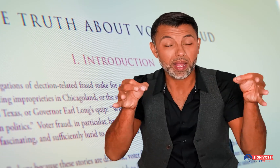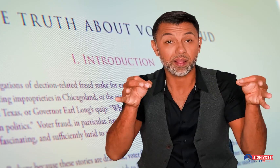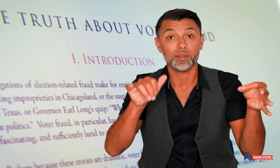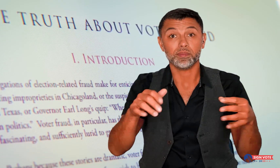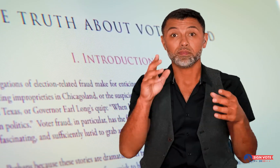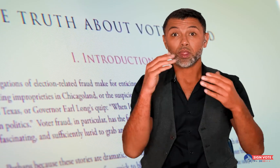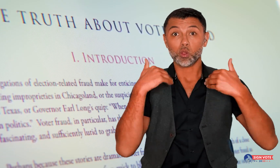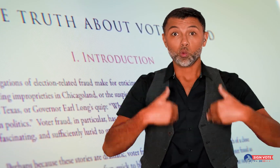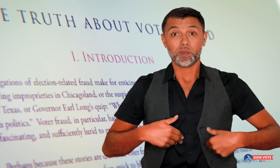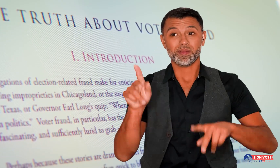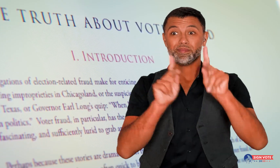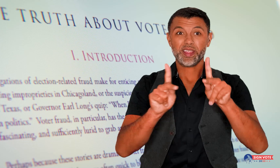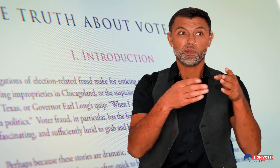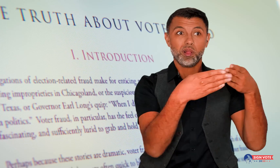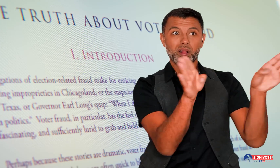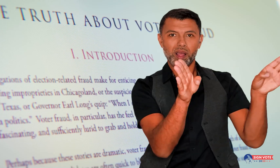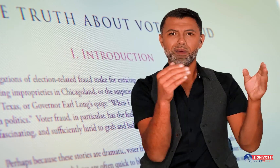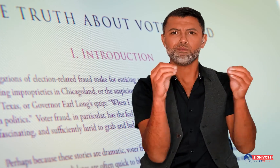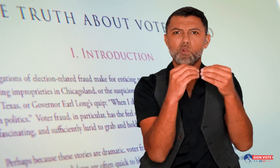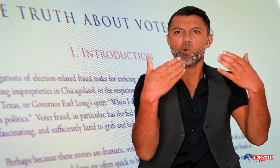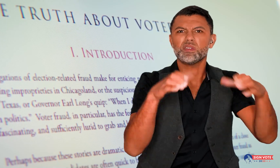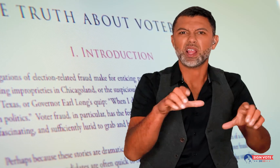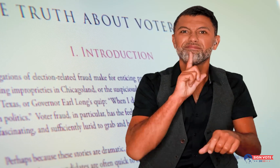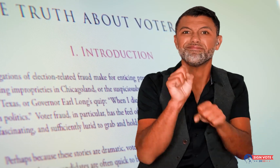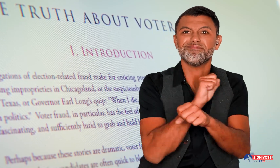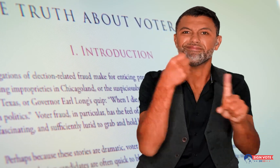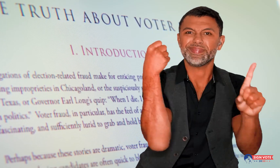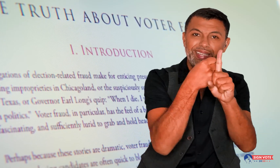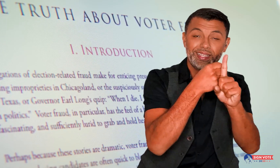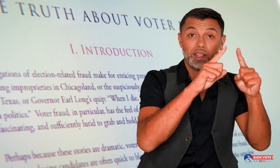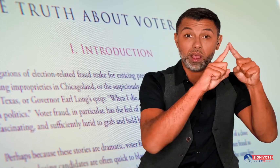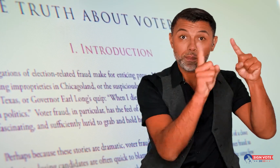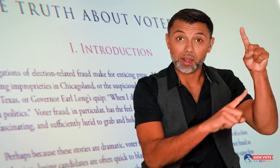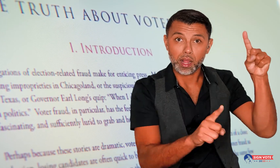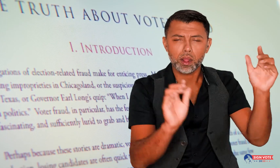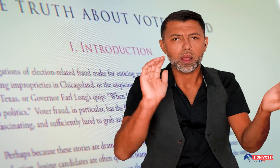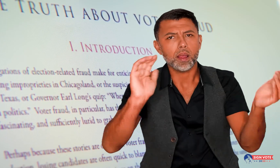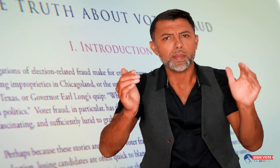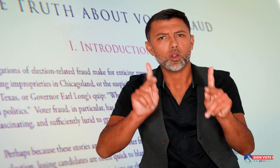humans have a higher chance of getting struck by lightning